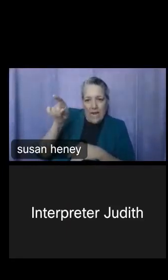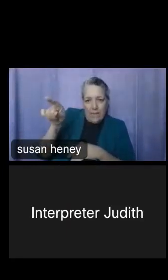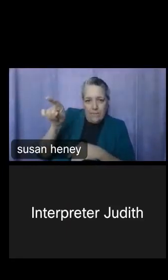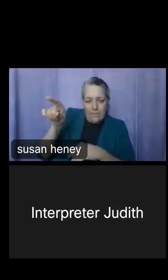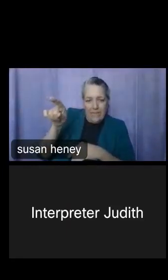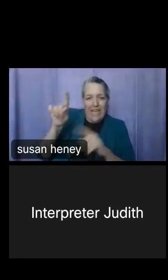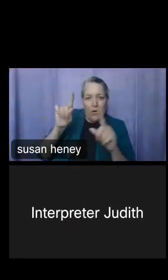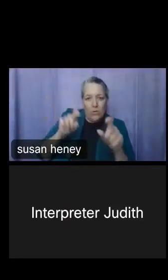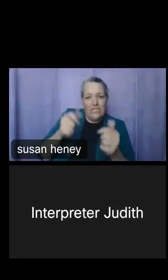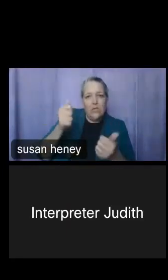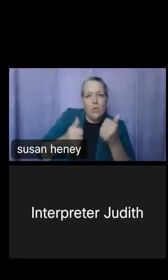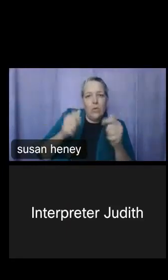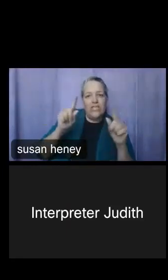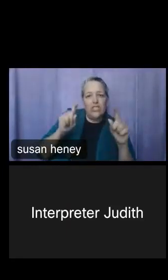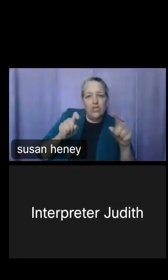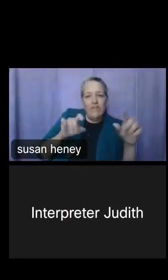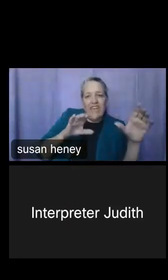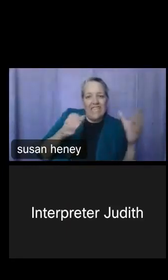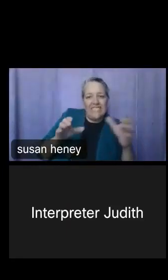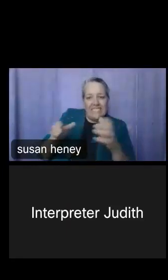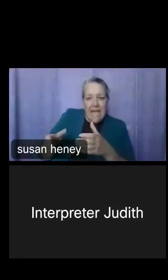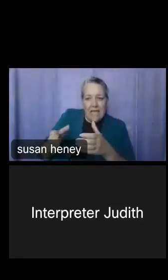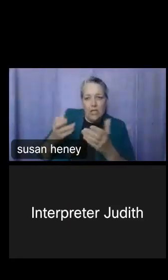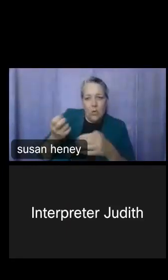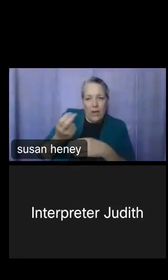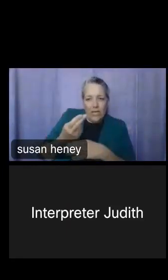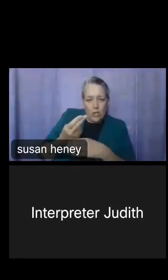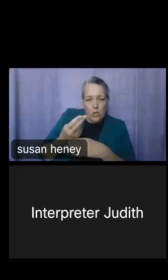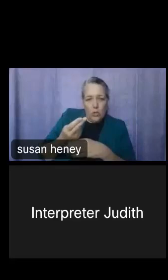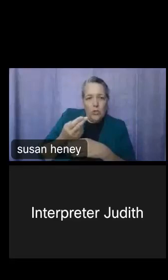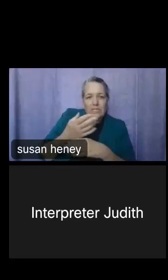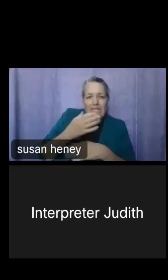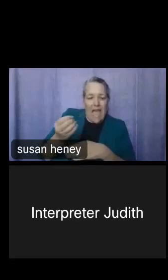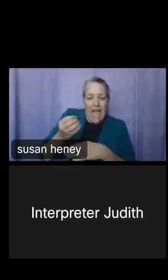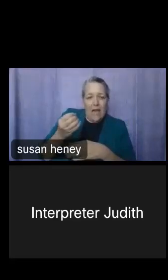set that you'd like to use, as well as the vintage, the year of the data.